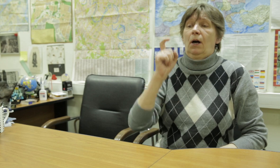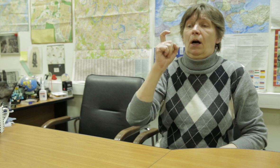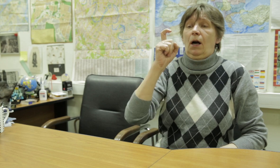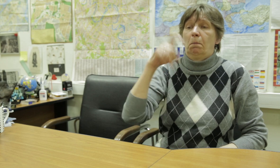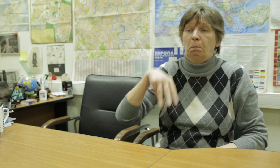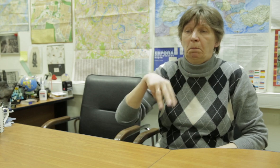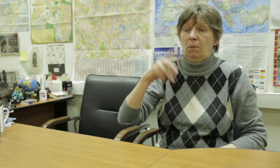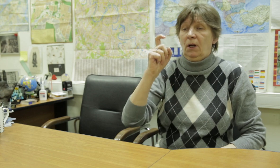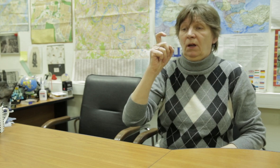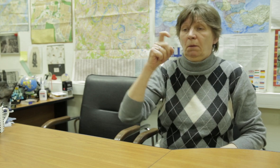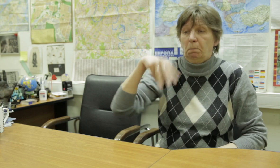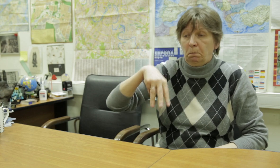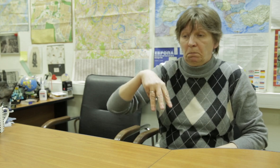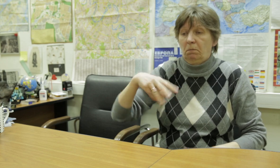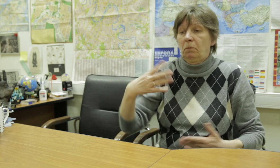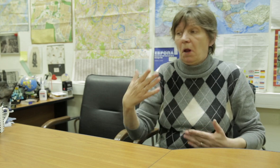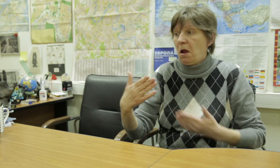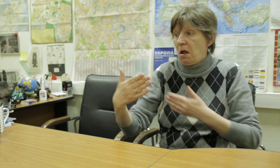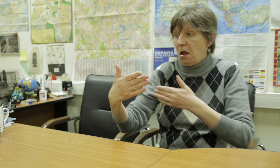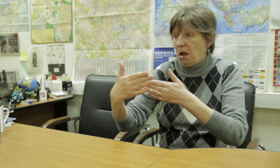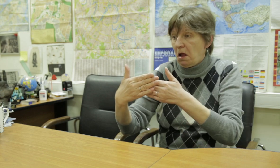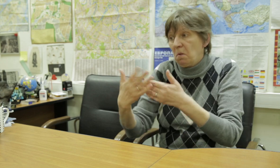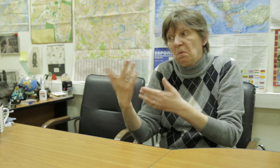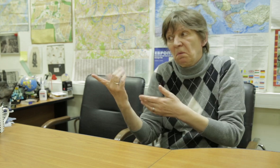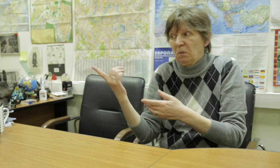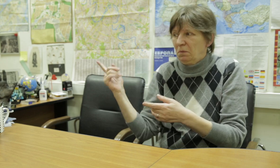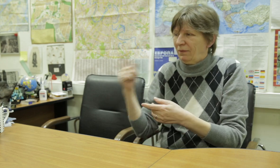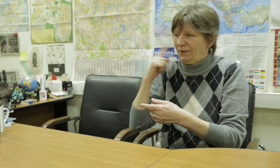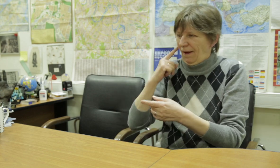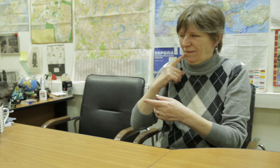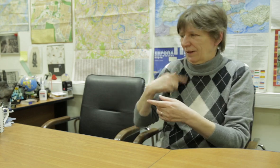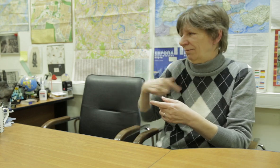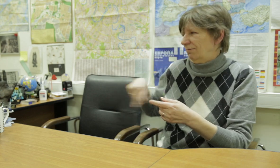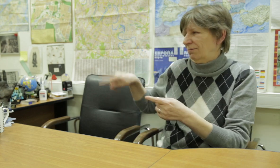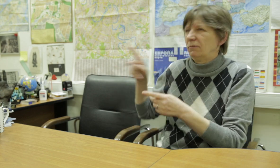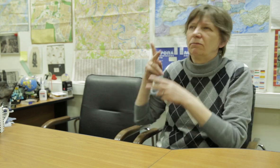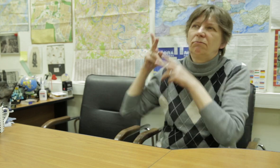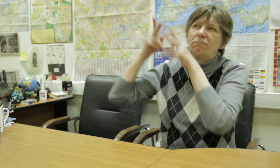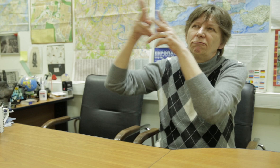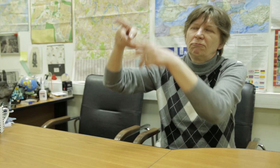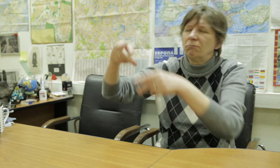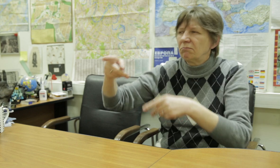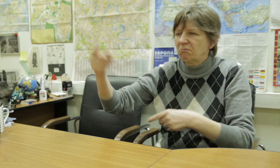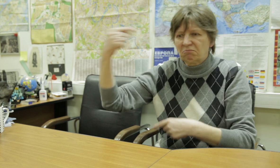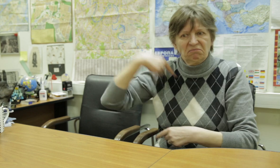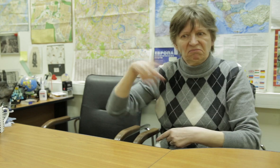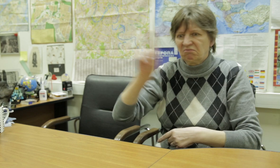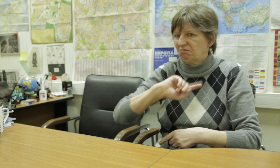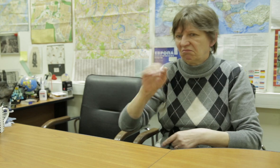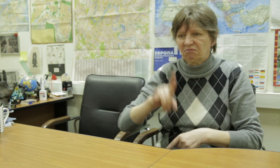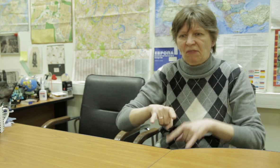the first reports to be printed in Russian and English. None of the previous reports had